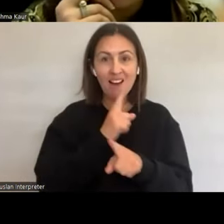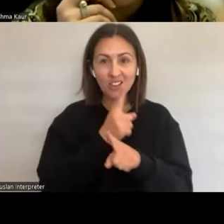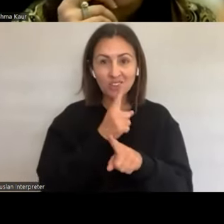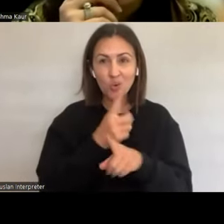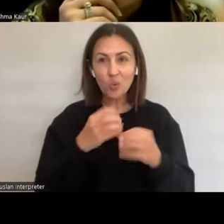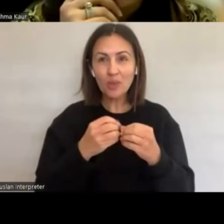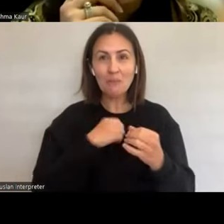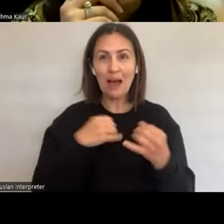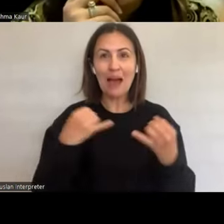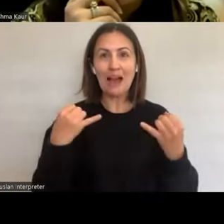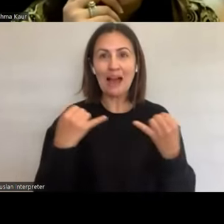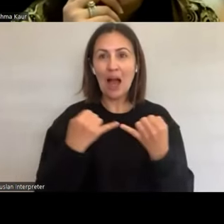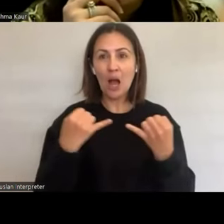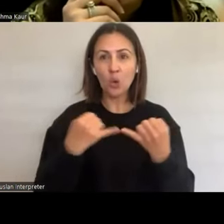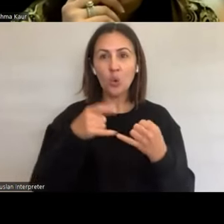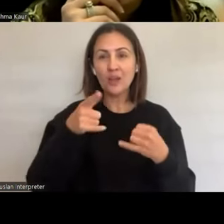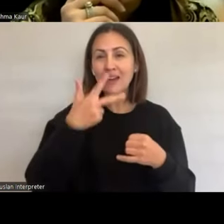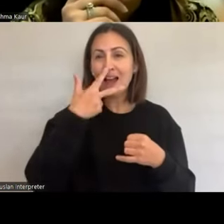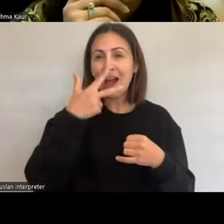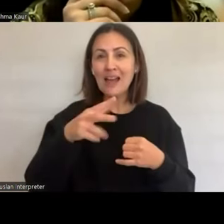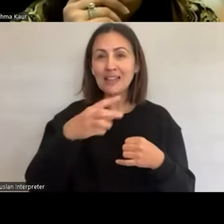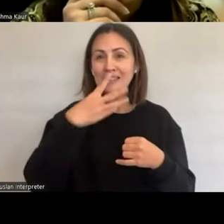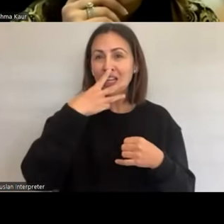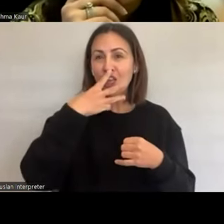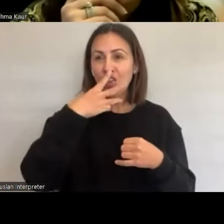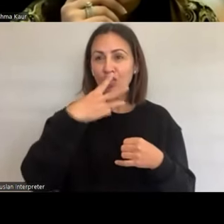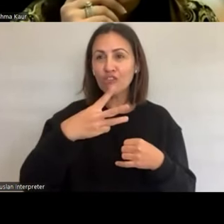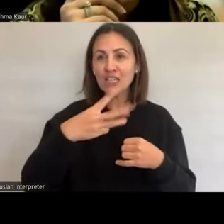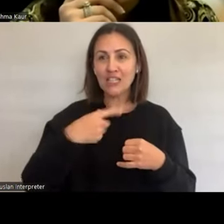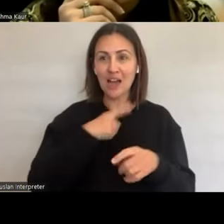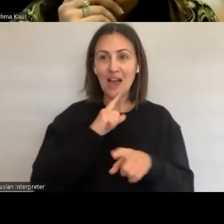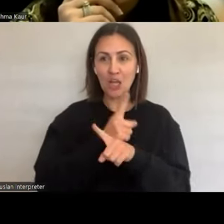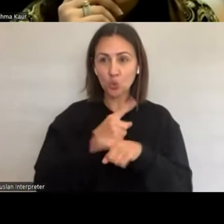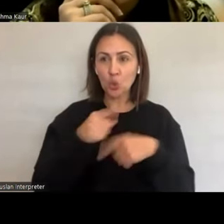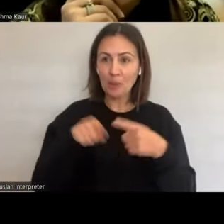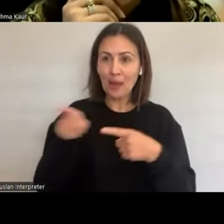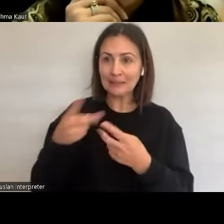you know, and talking about sexual pleasure for his new partner is also important.